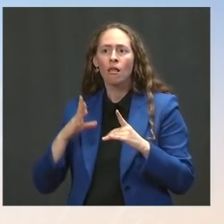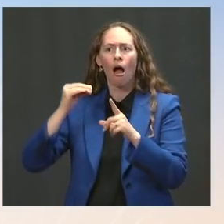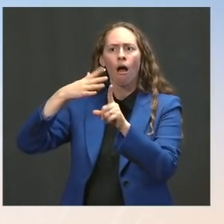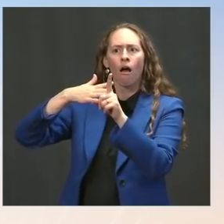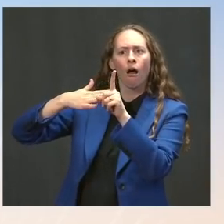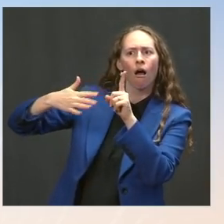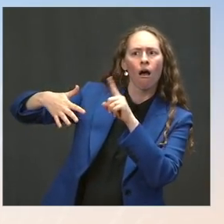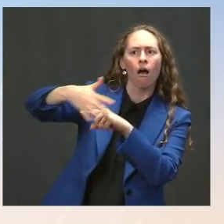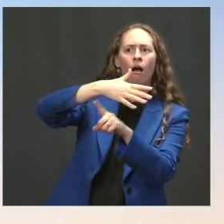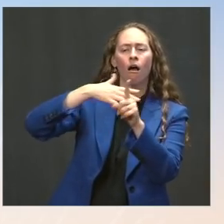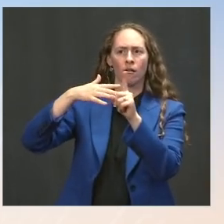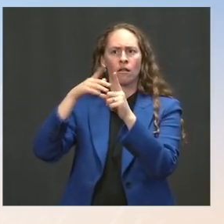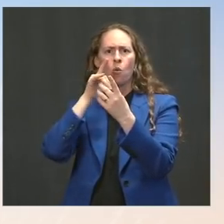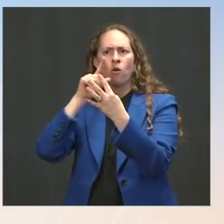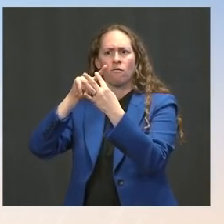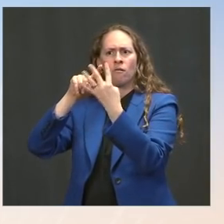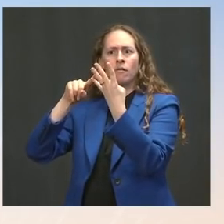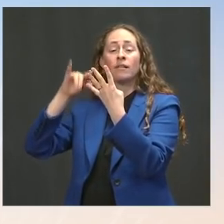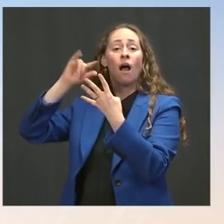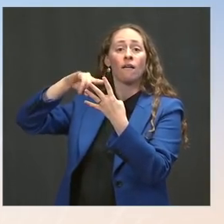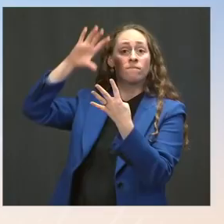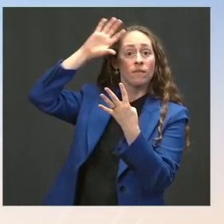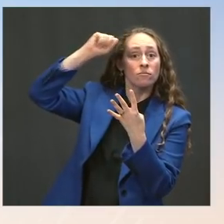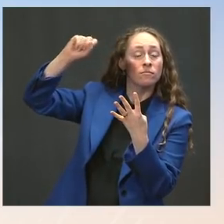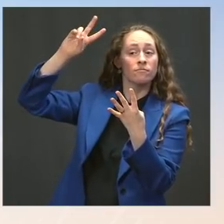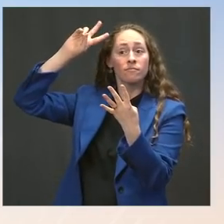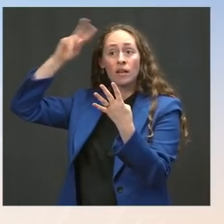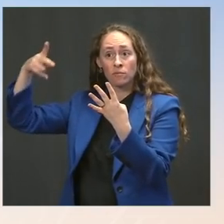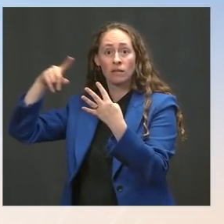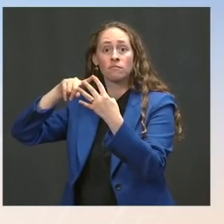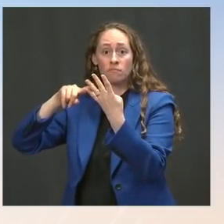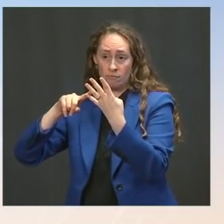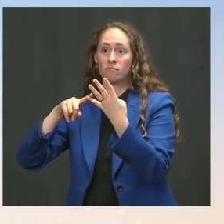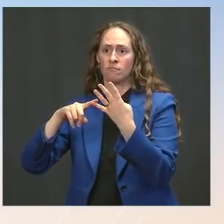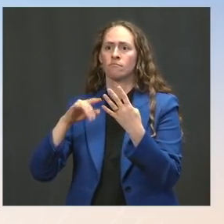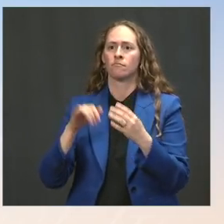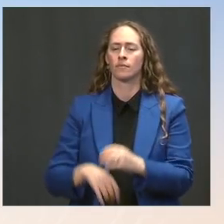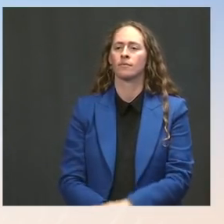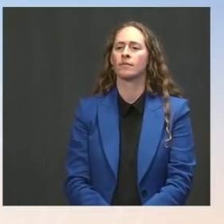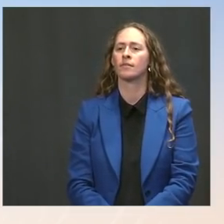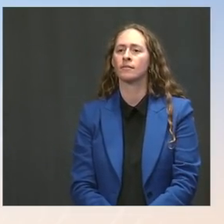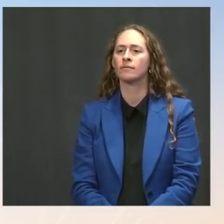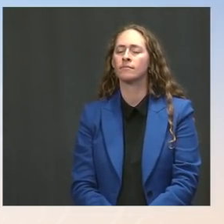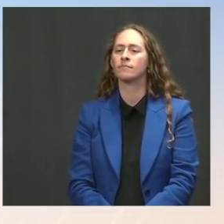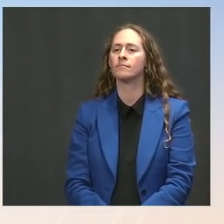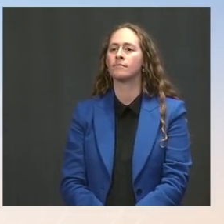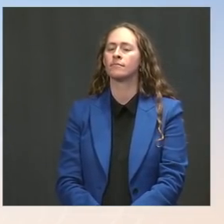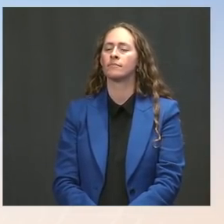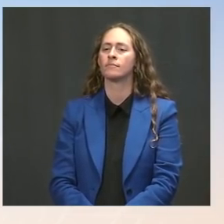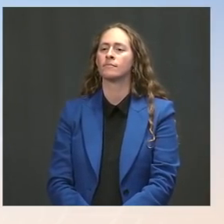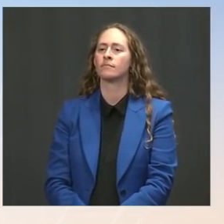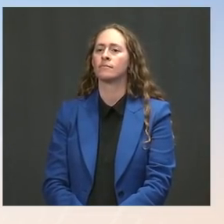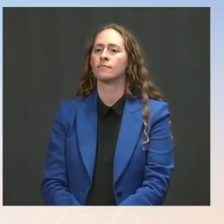as defined by the White House Medical Unit, in line with CDC guidelines on what that looks like, we will then make that information available